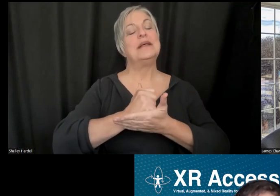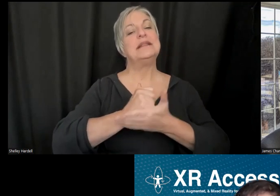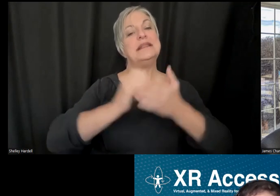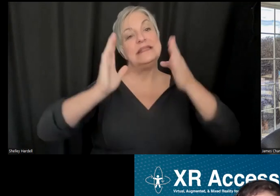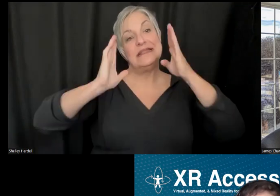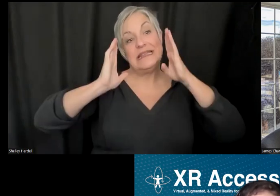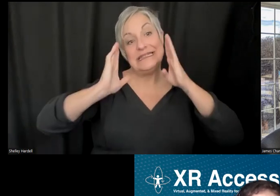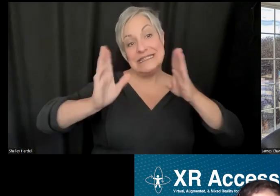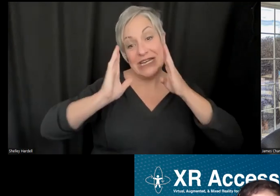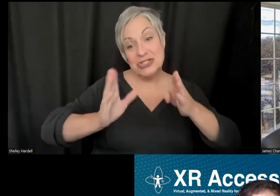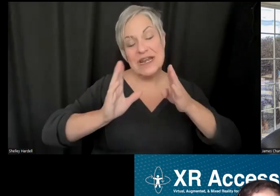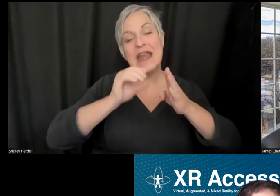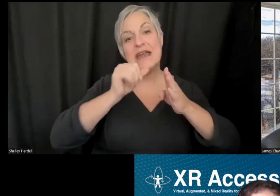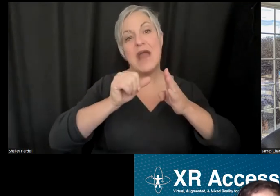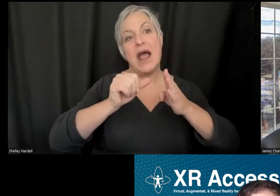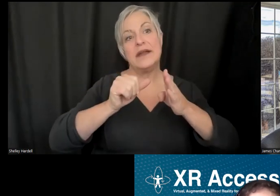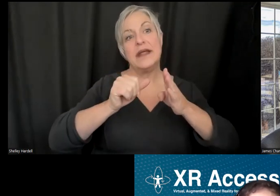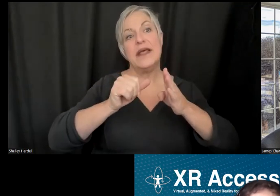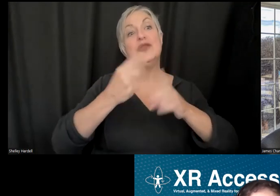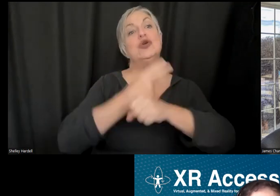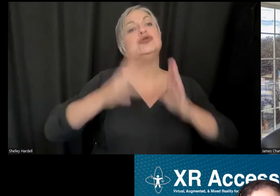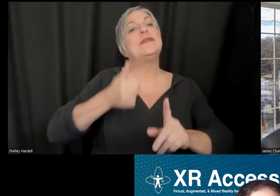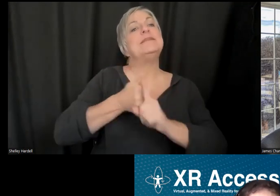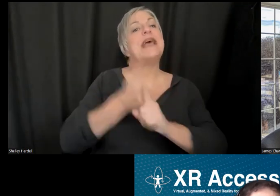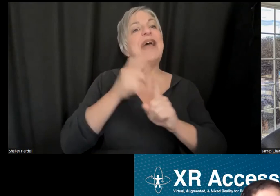trying to manage their captioning software and on to